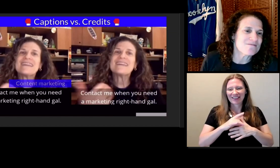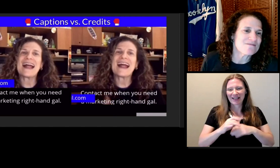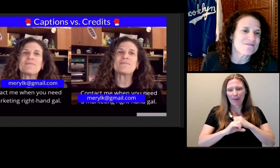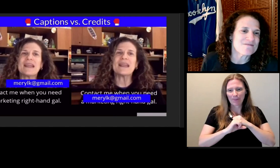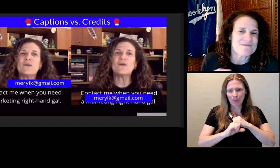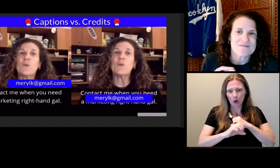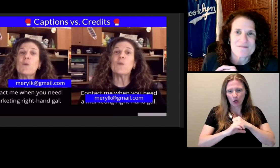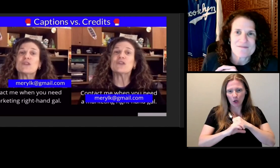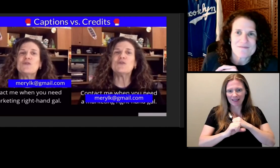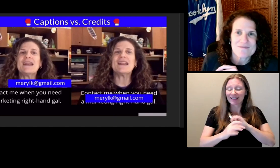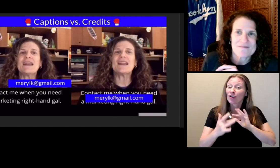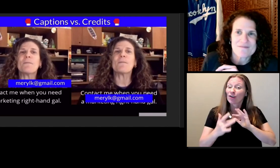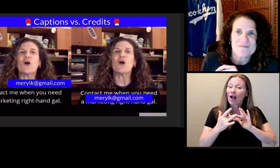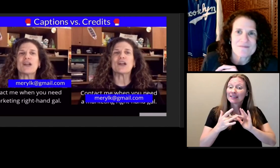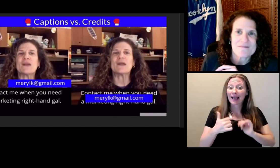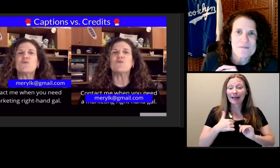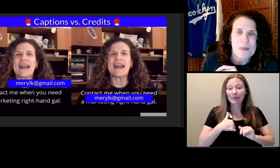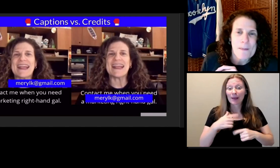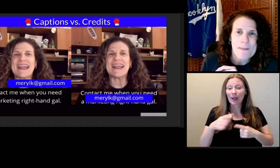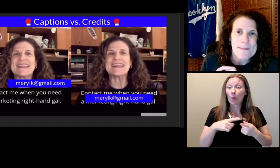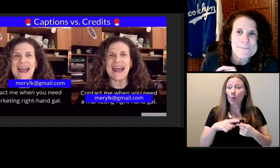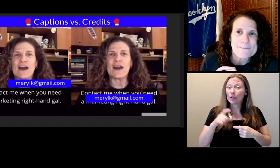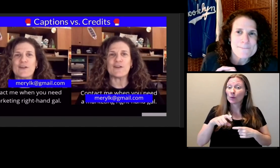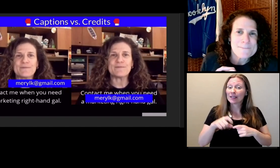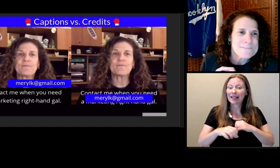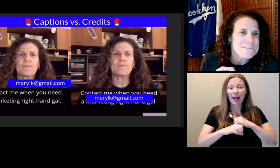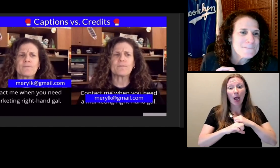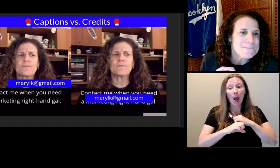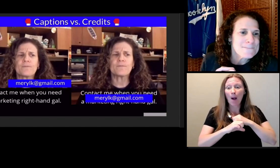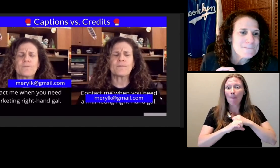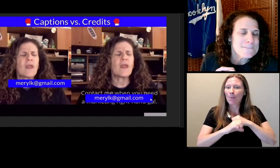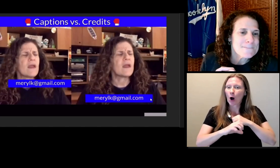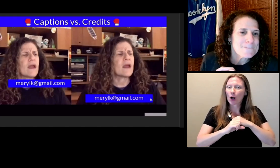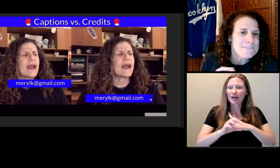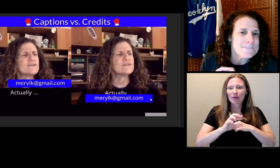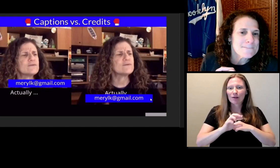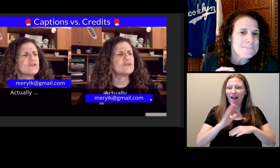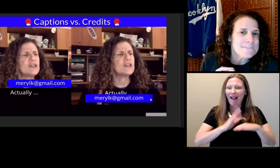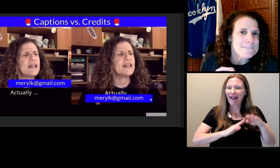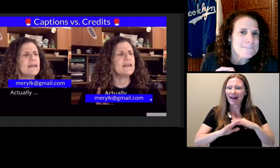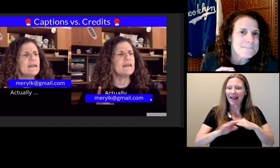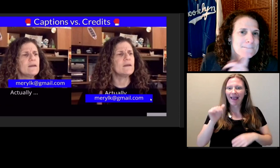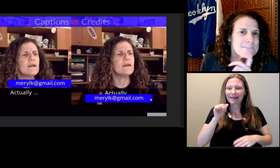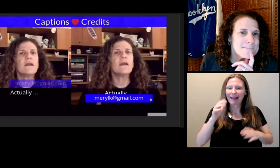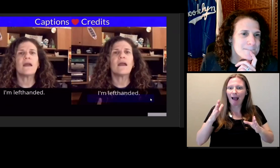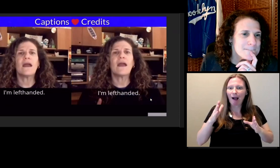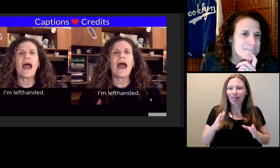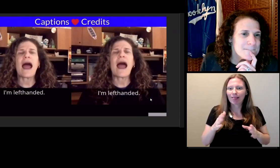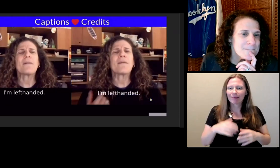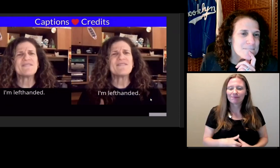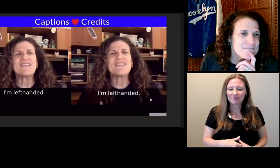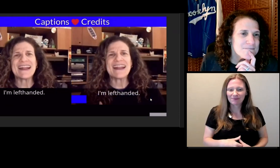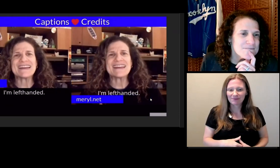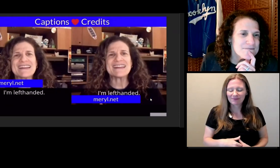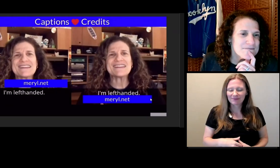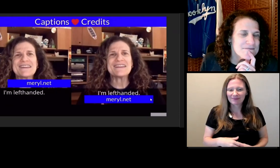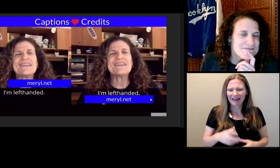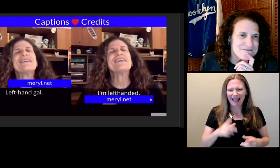Contact me when you need a marketing right hand gal. Actually... I'm left-handed.